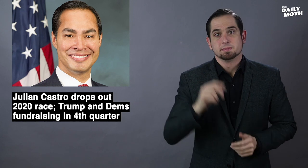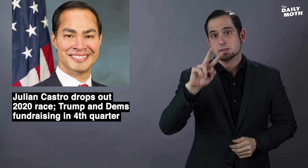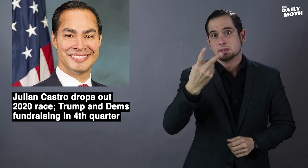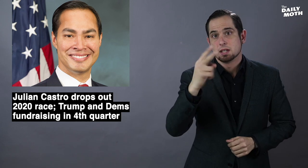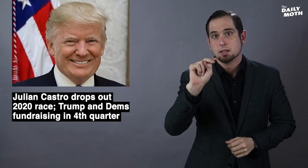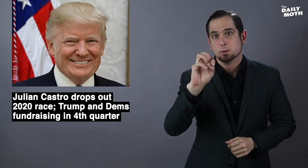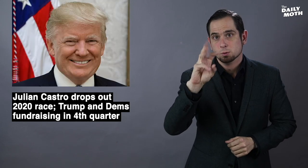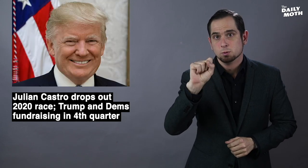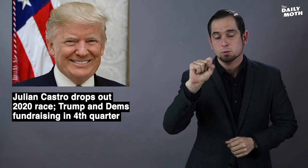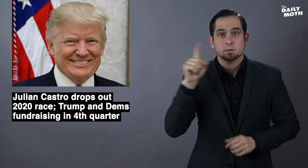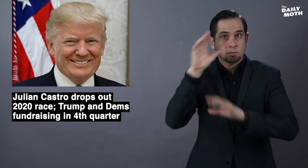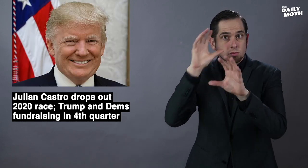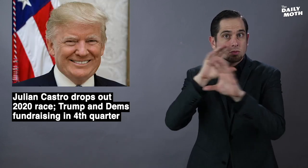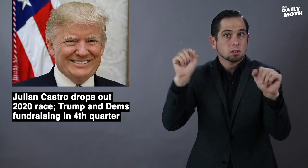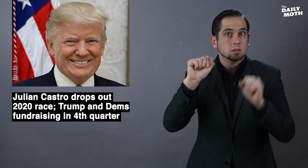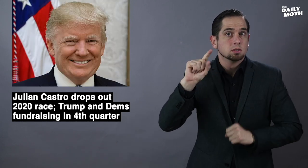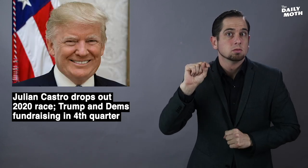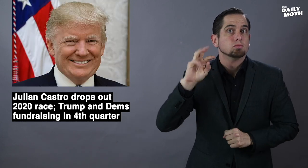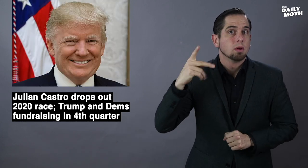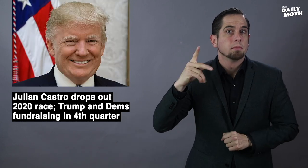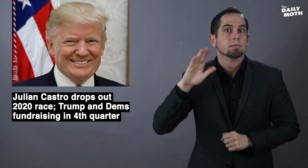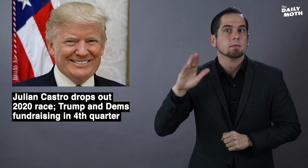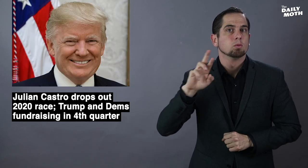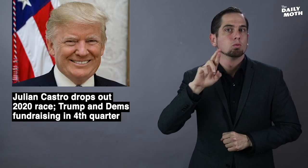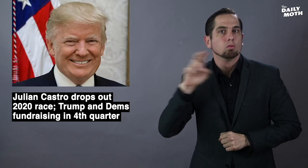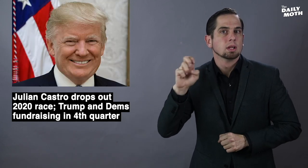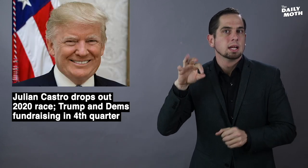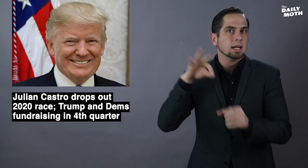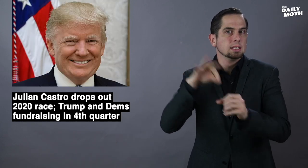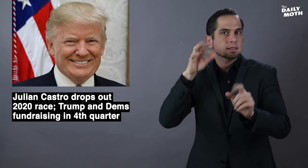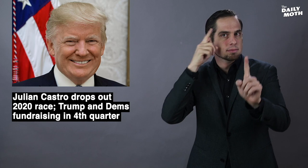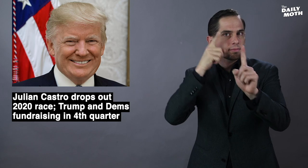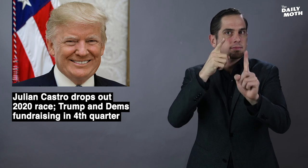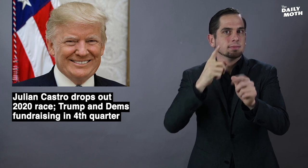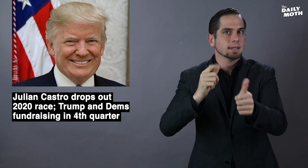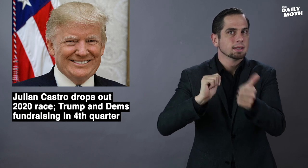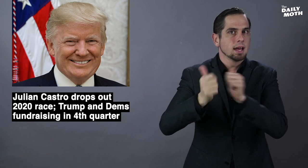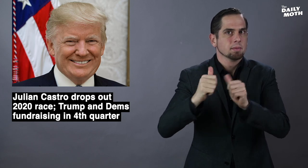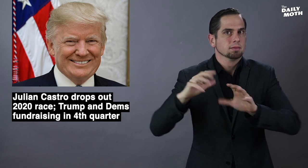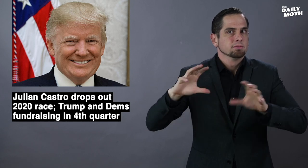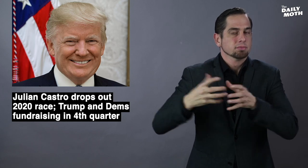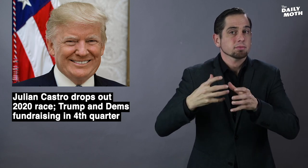The second news - President Trump's re-election campaign